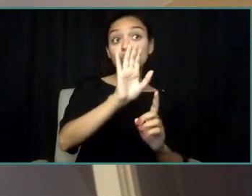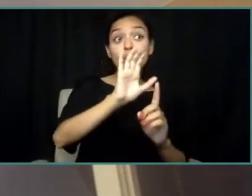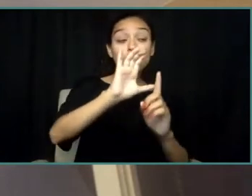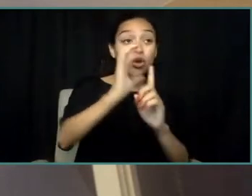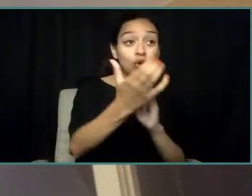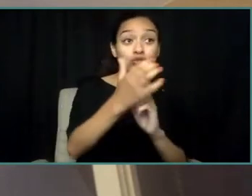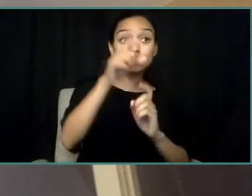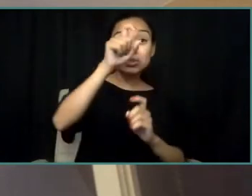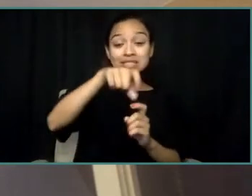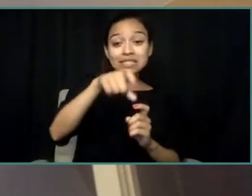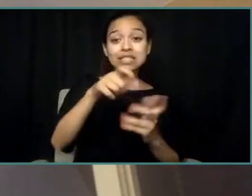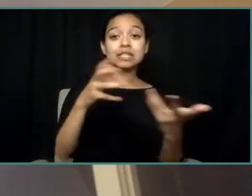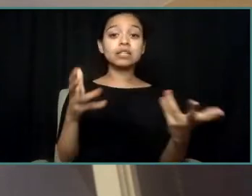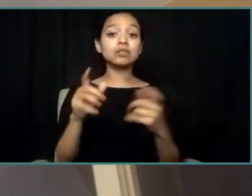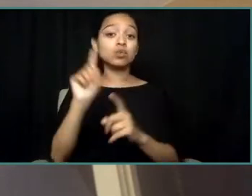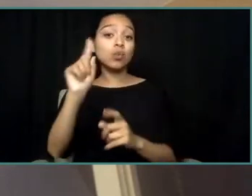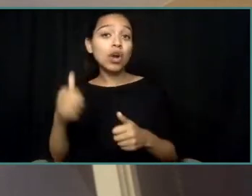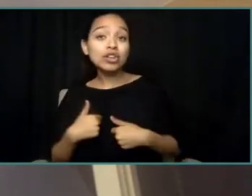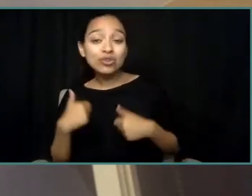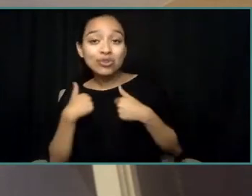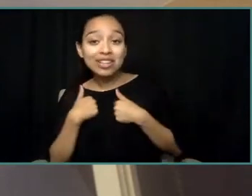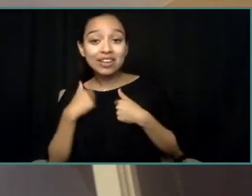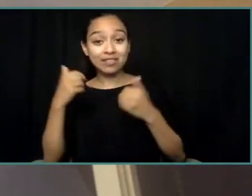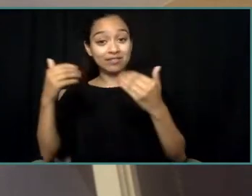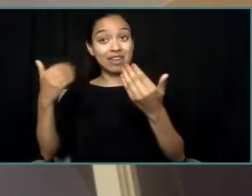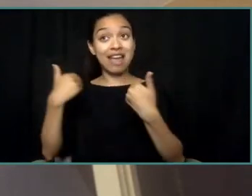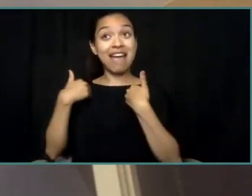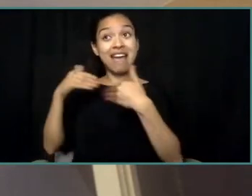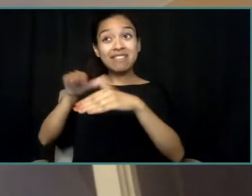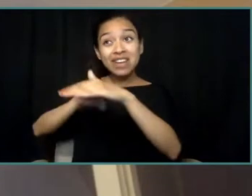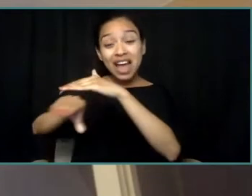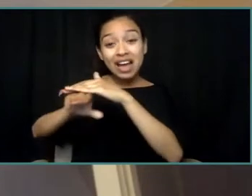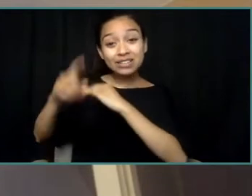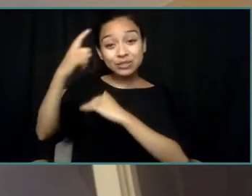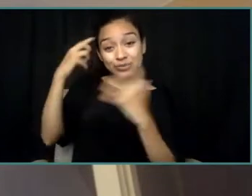where they live, having access to mental health providers